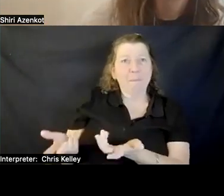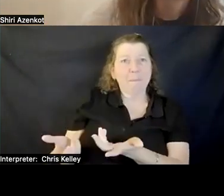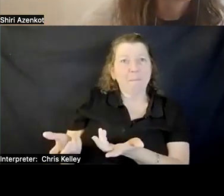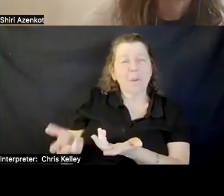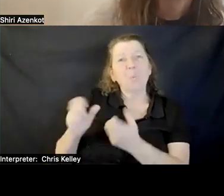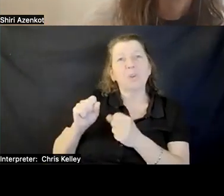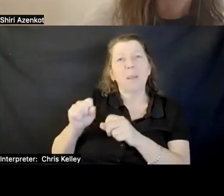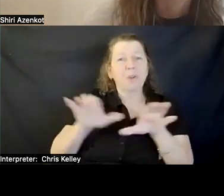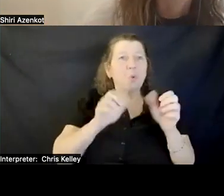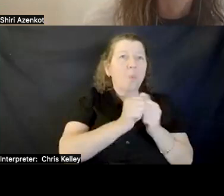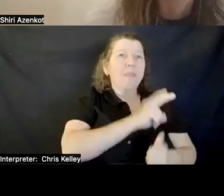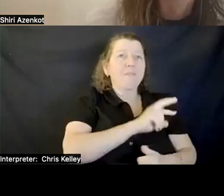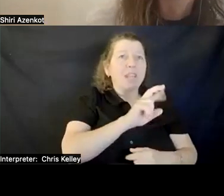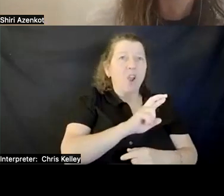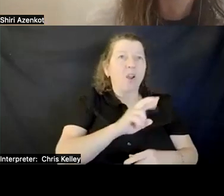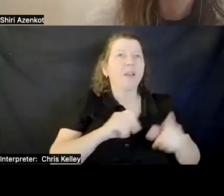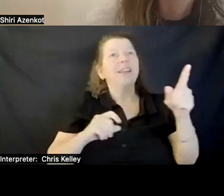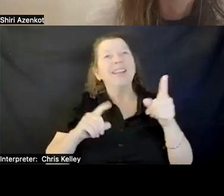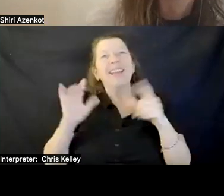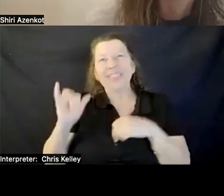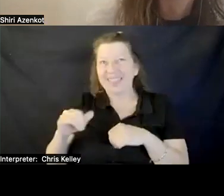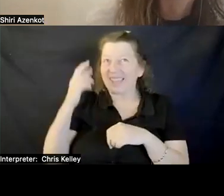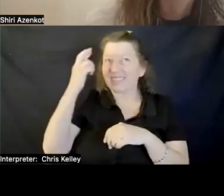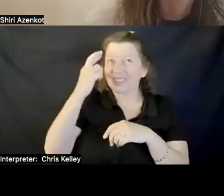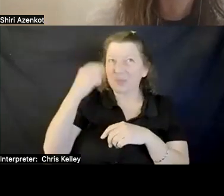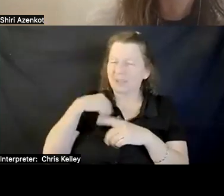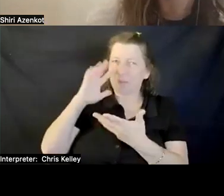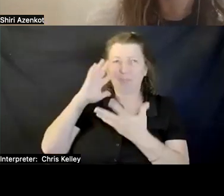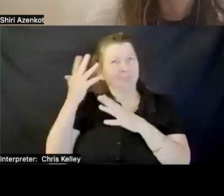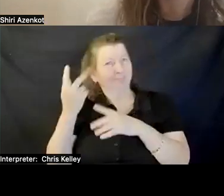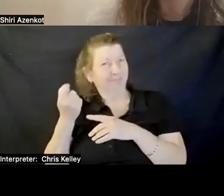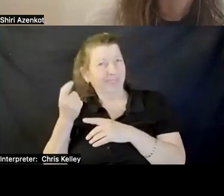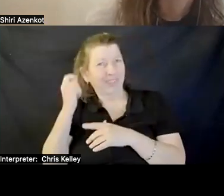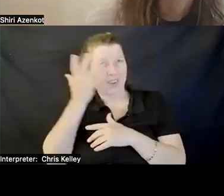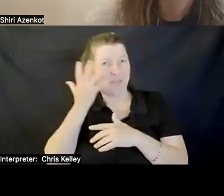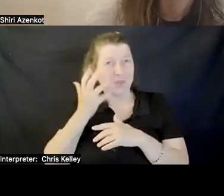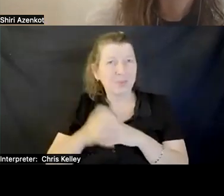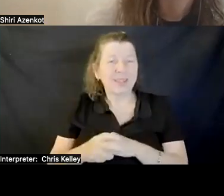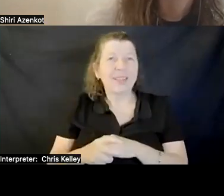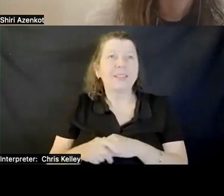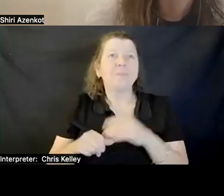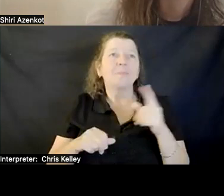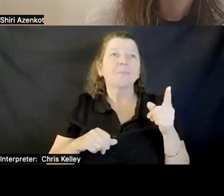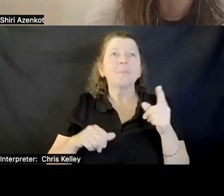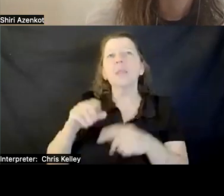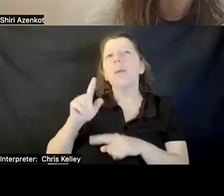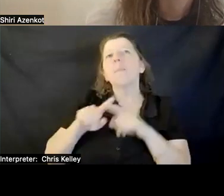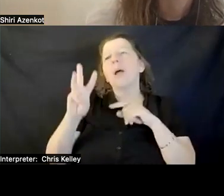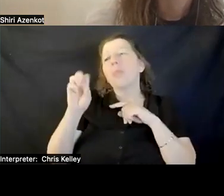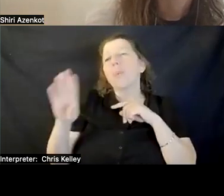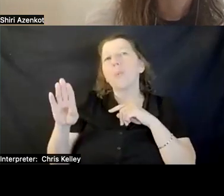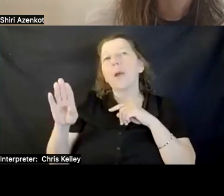THAT IS WHAT BOGGLES MY MIND. I THINK THE WEB STANDARD IS AN EXCEPTION BECAUSE